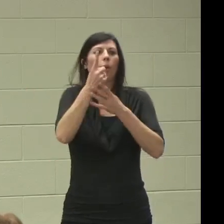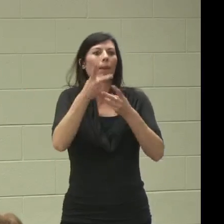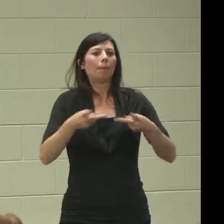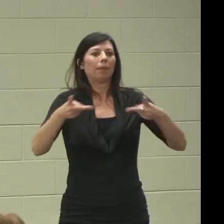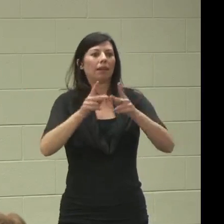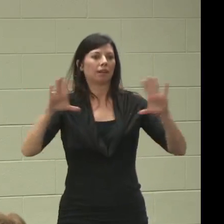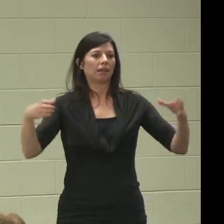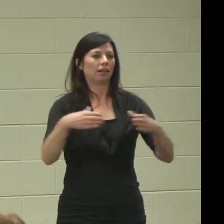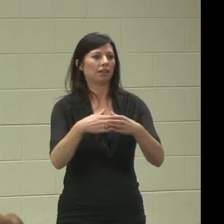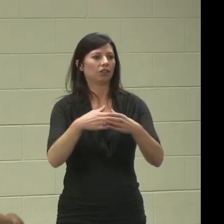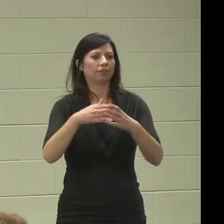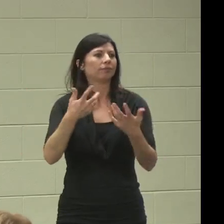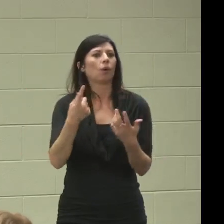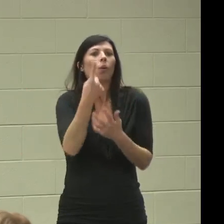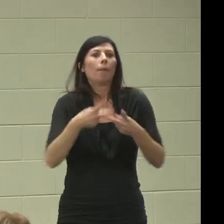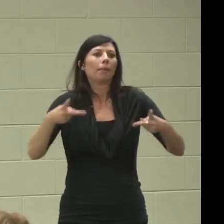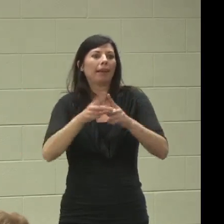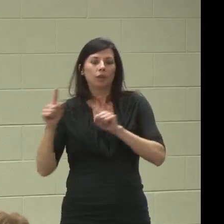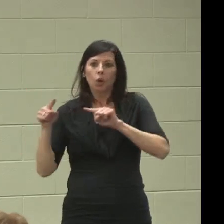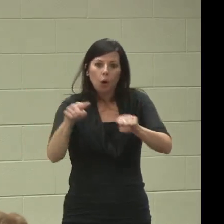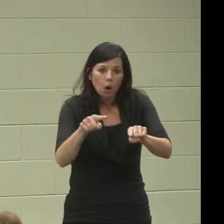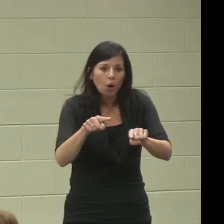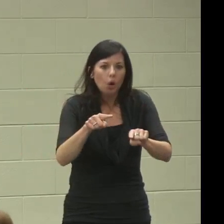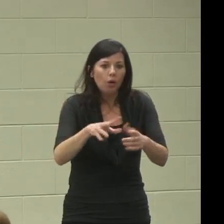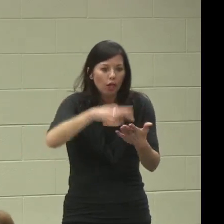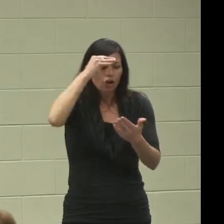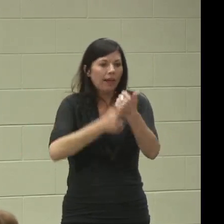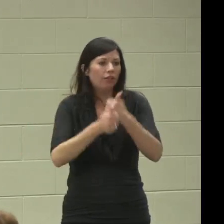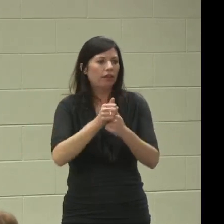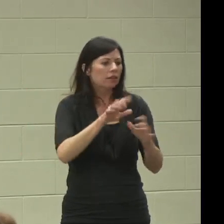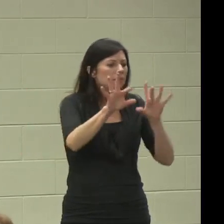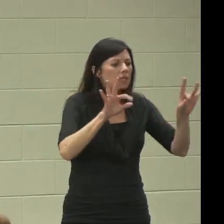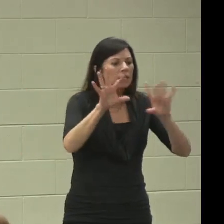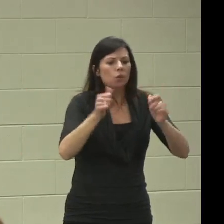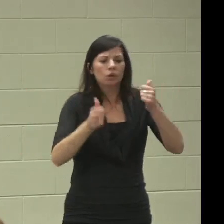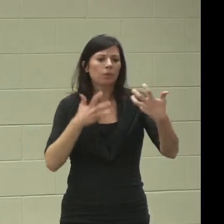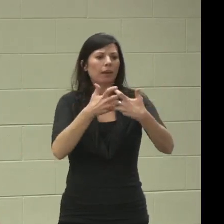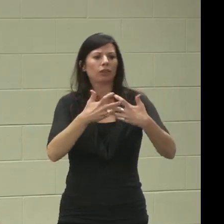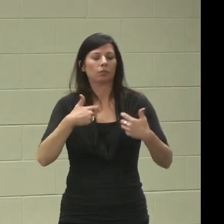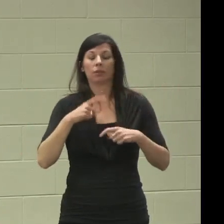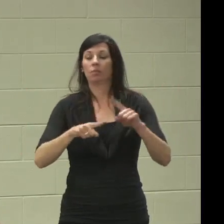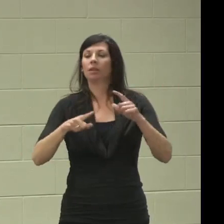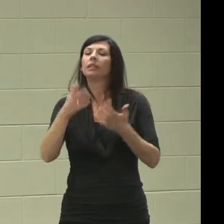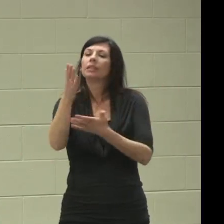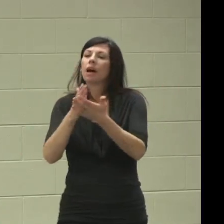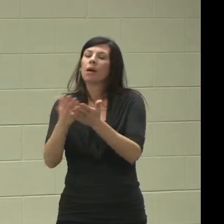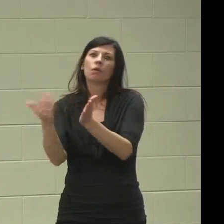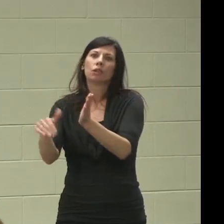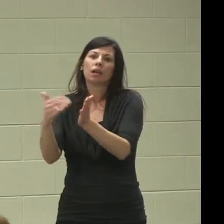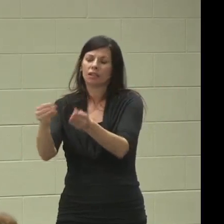they could just give you and you could say, "OK, now what's relevant to me?" Because so many of them are redundant and you're not sure what